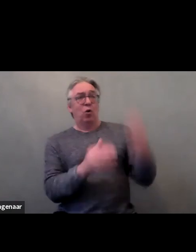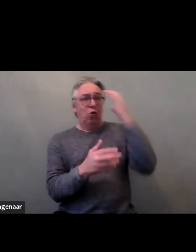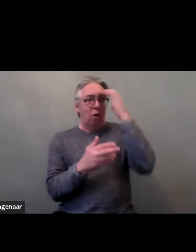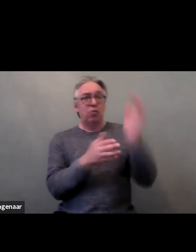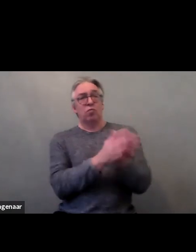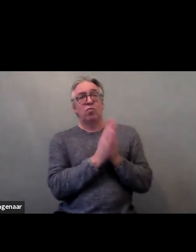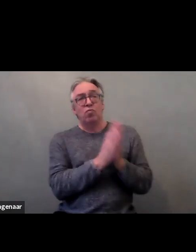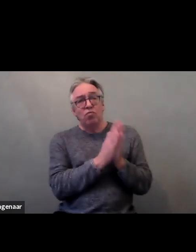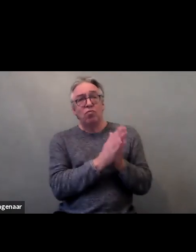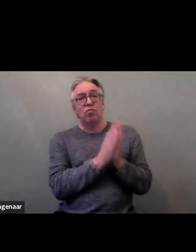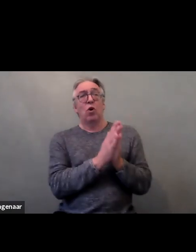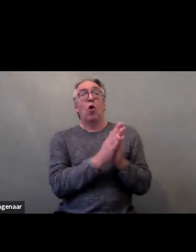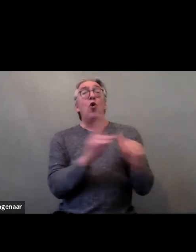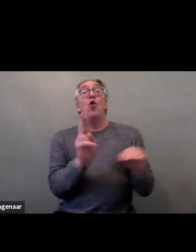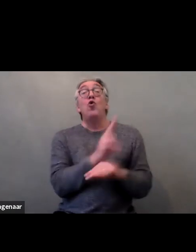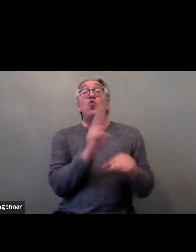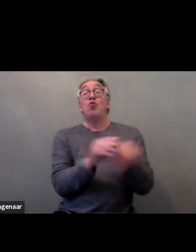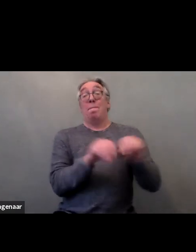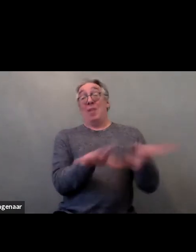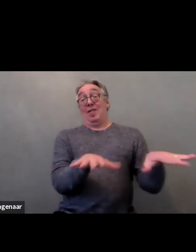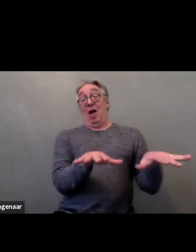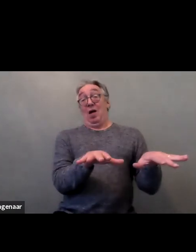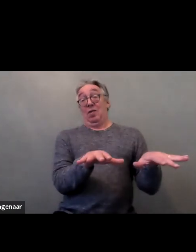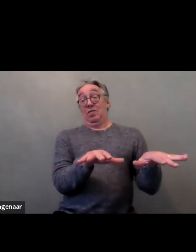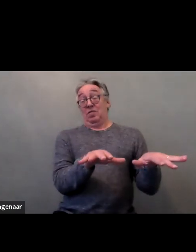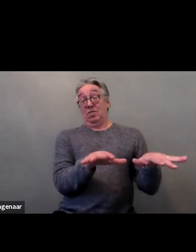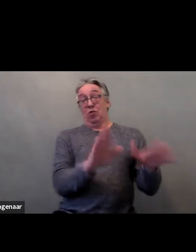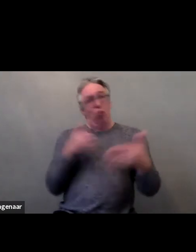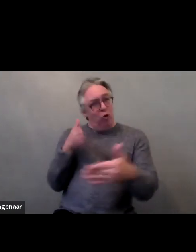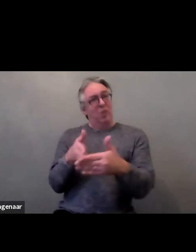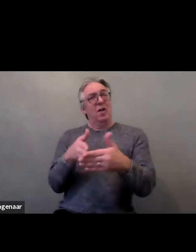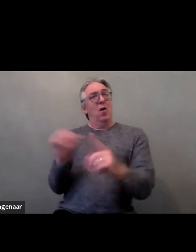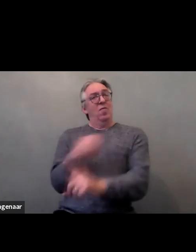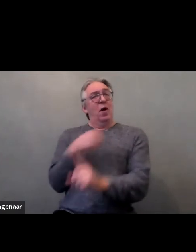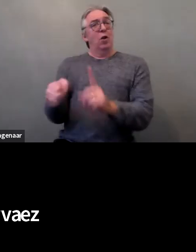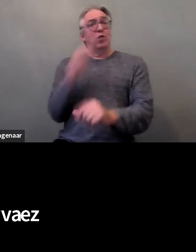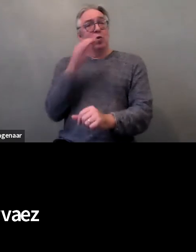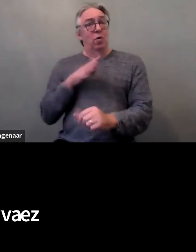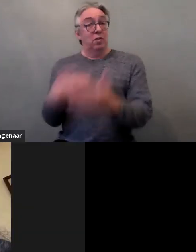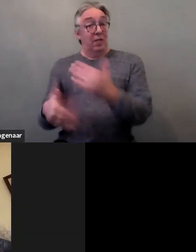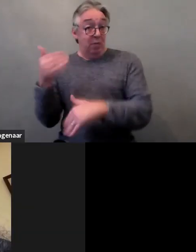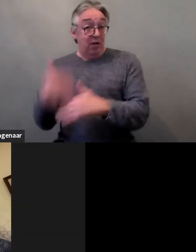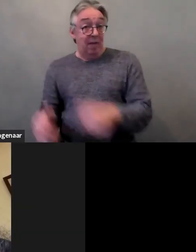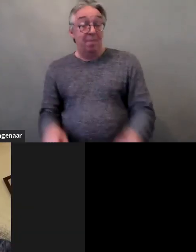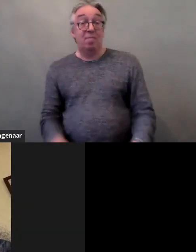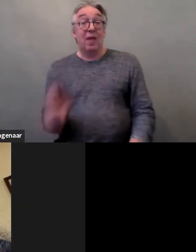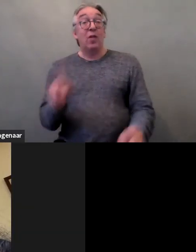to handle violence against women with disabilities, and the victim's right to legal remedies